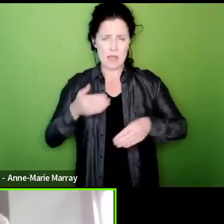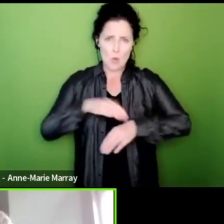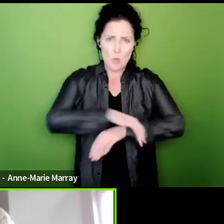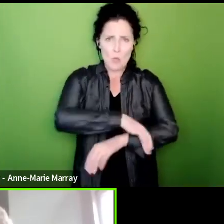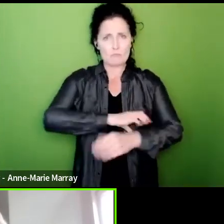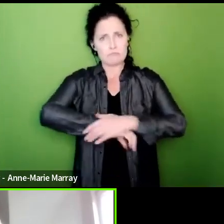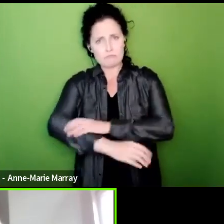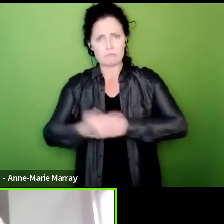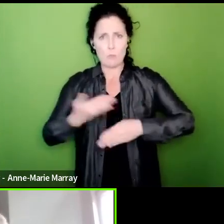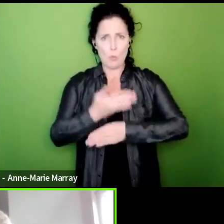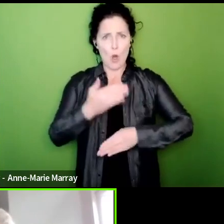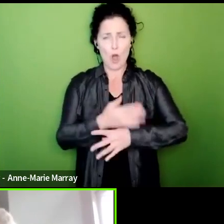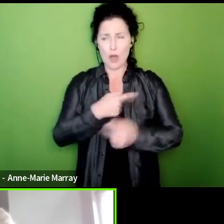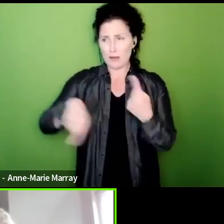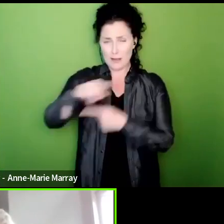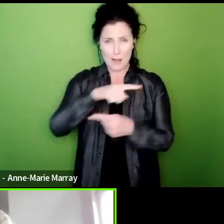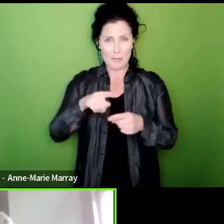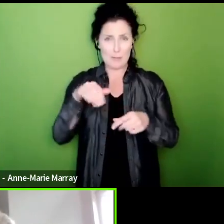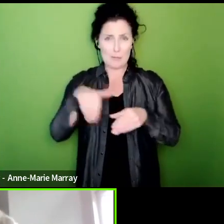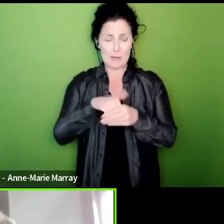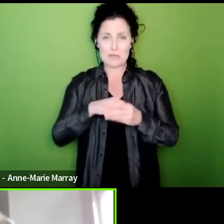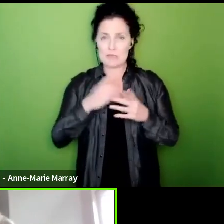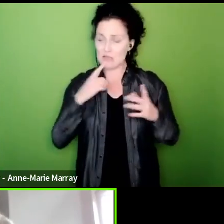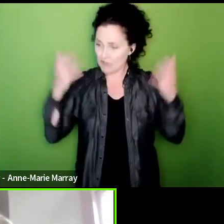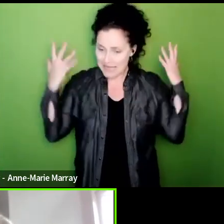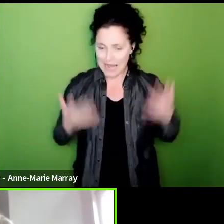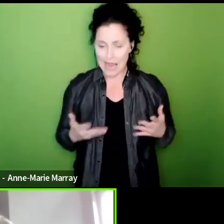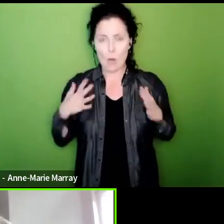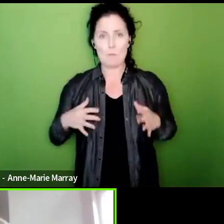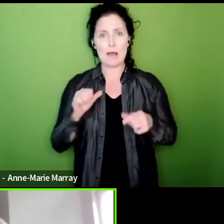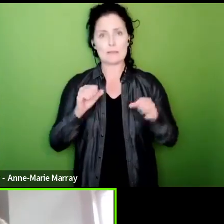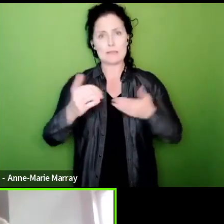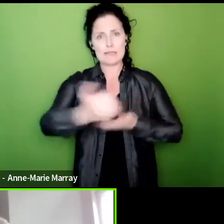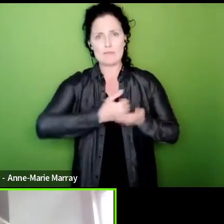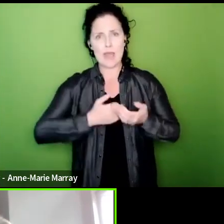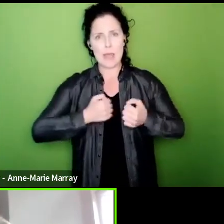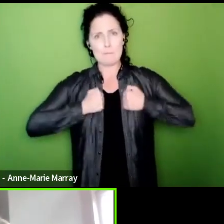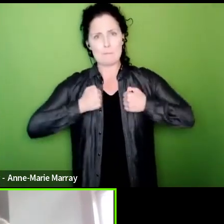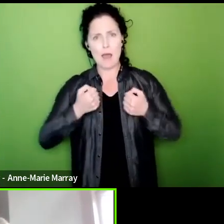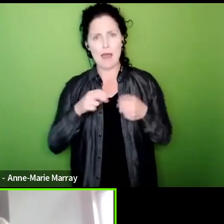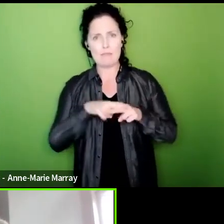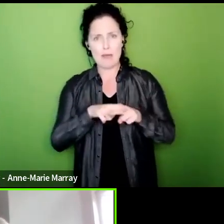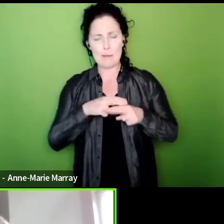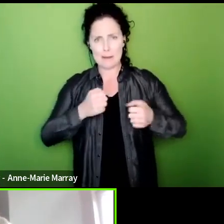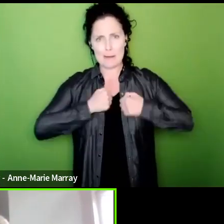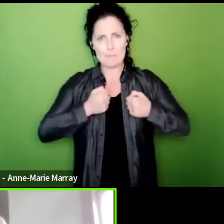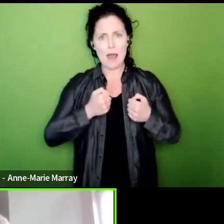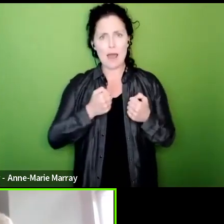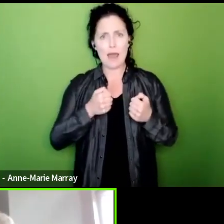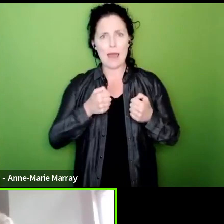or never to defend my my family's livelihoods and it represents the best result that the union has